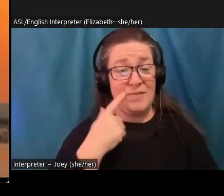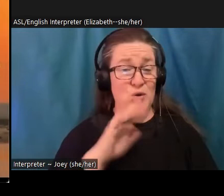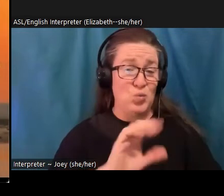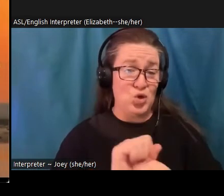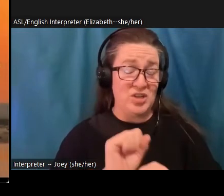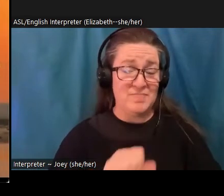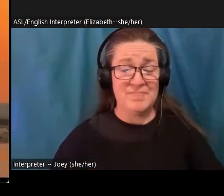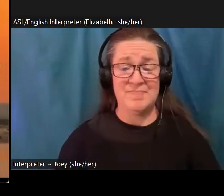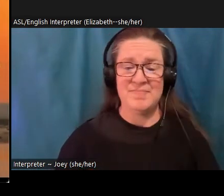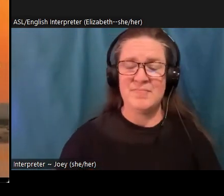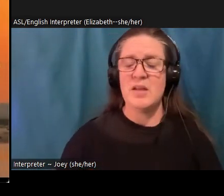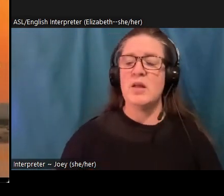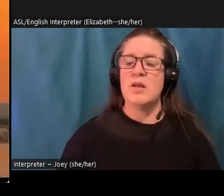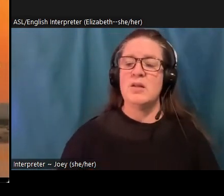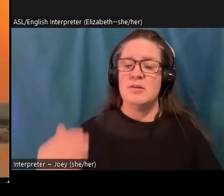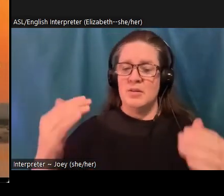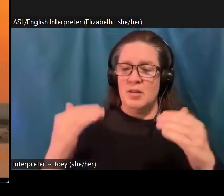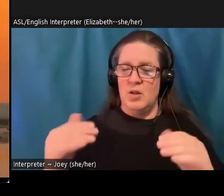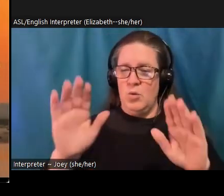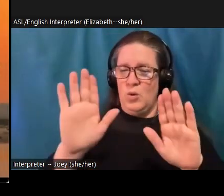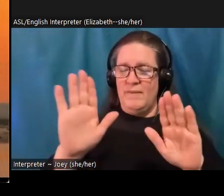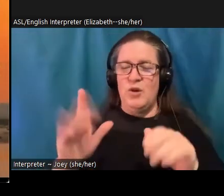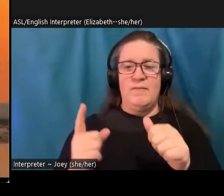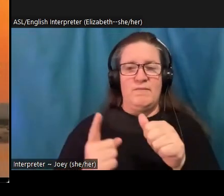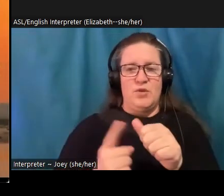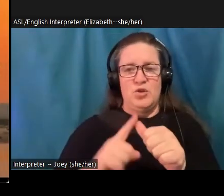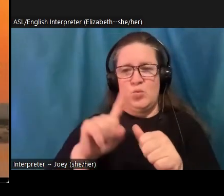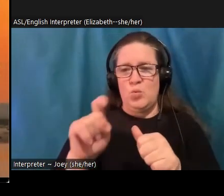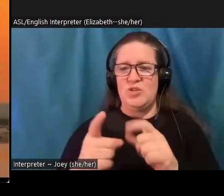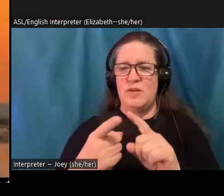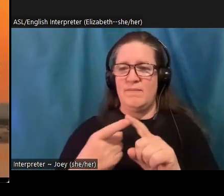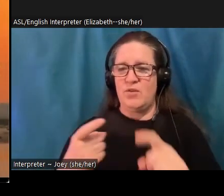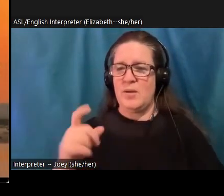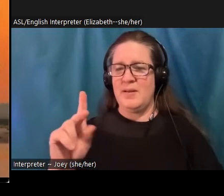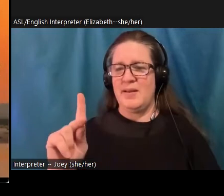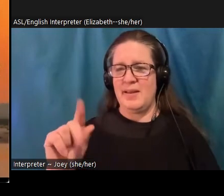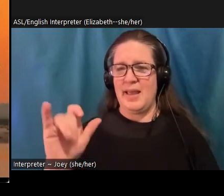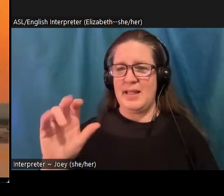Wonderful. So our first question from the chat from Kailyn. What advice would you share with people who are contemplating